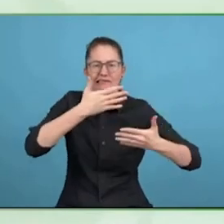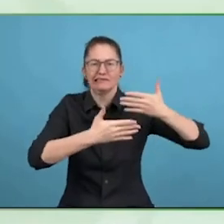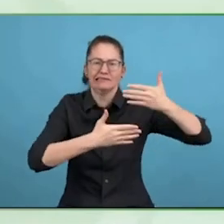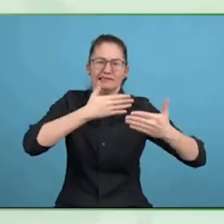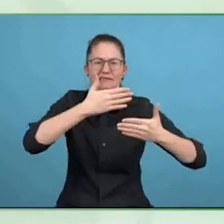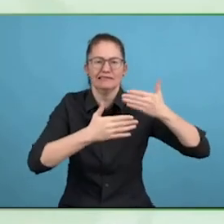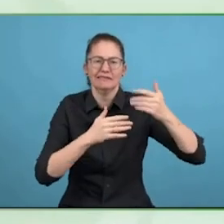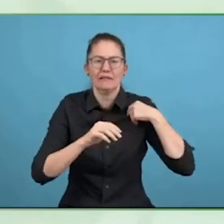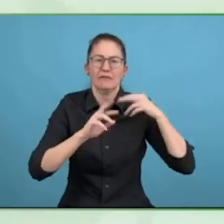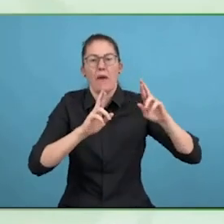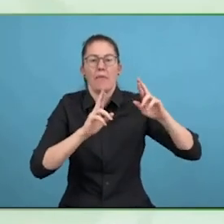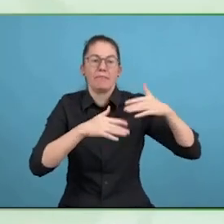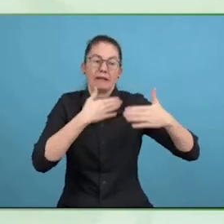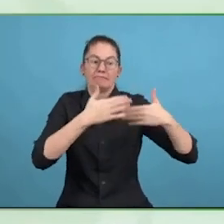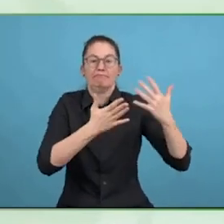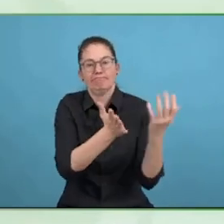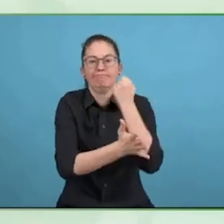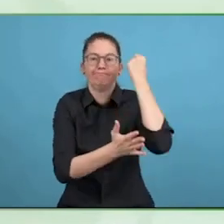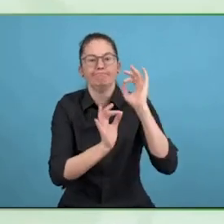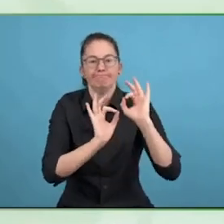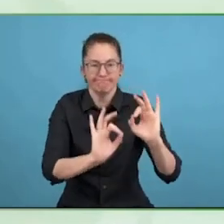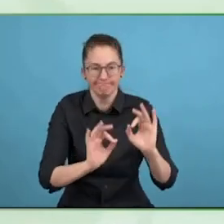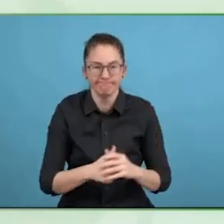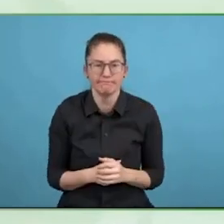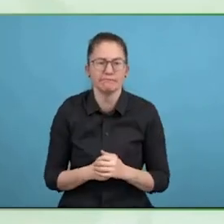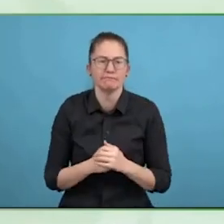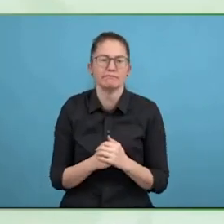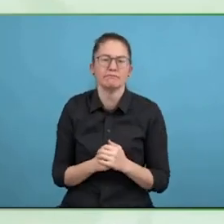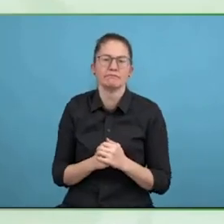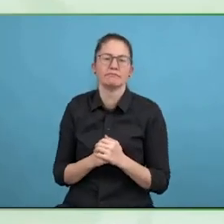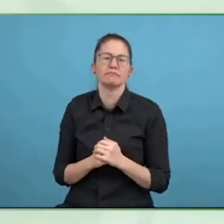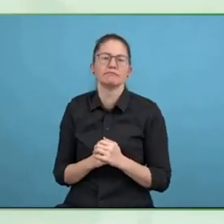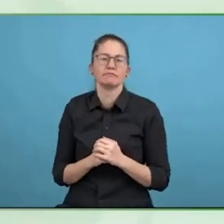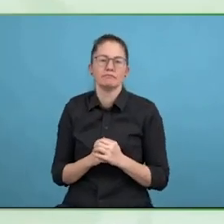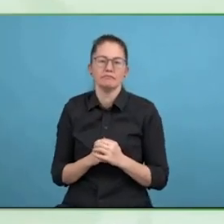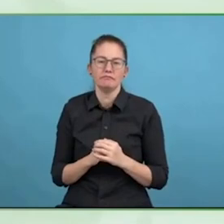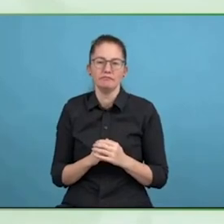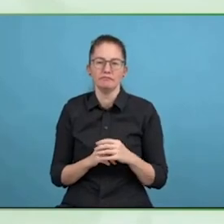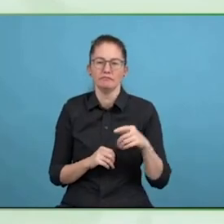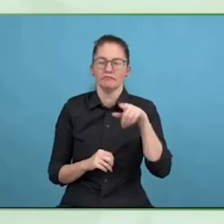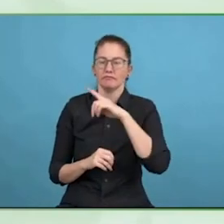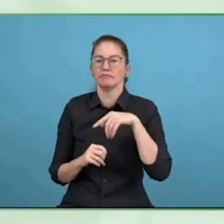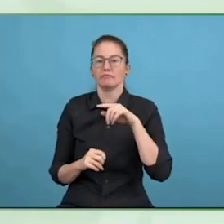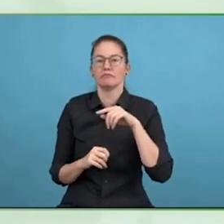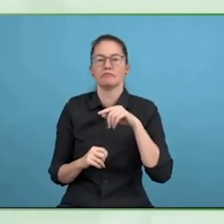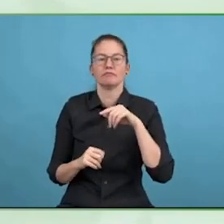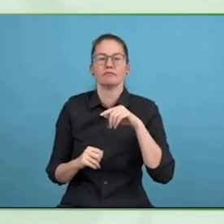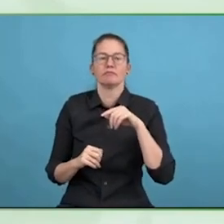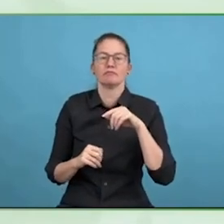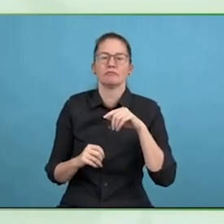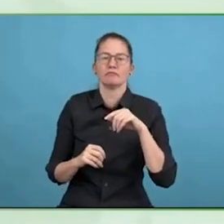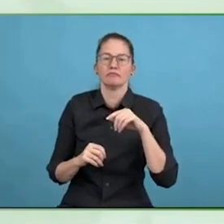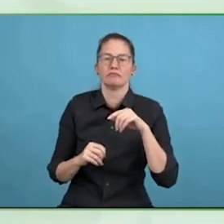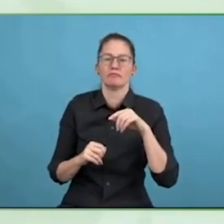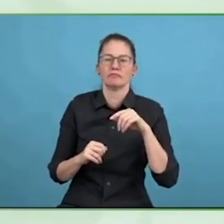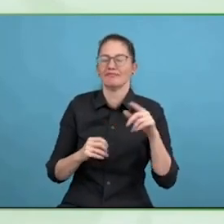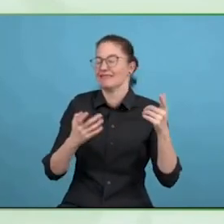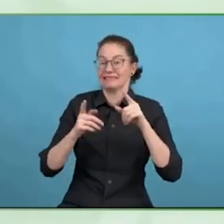of questions, but it is also about asking questions. I think actually, it is not something we actually already knew,